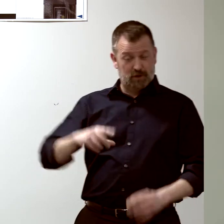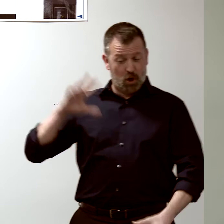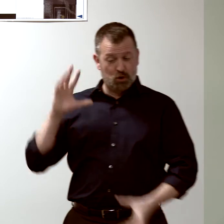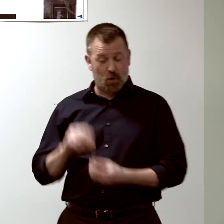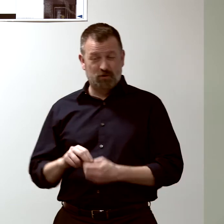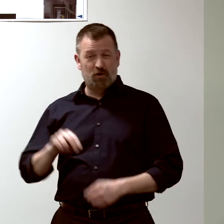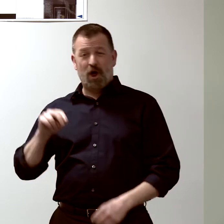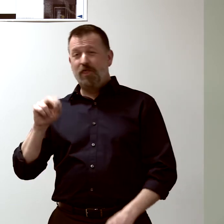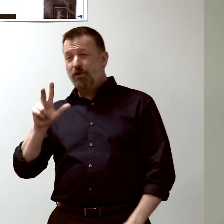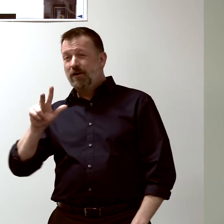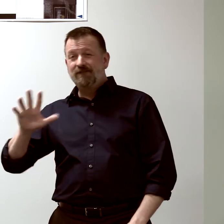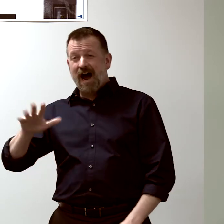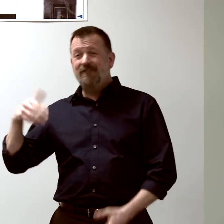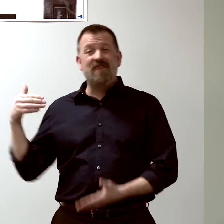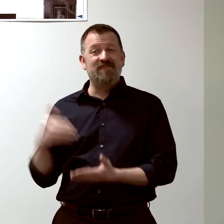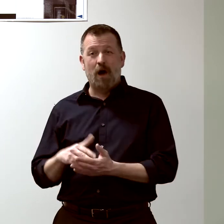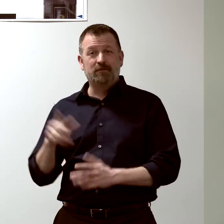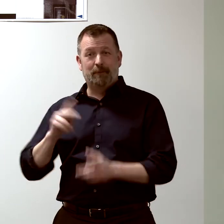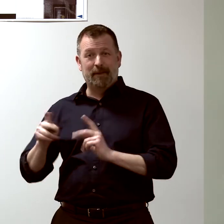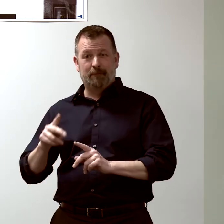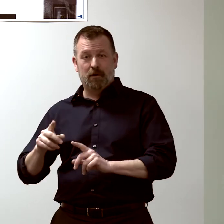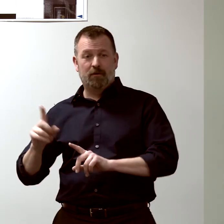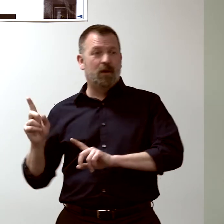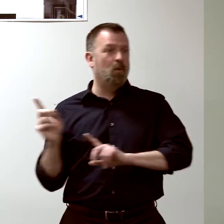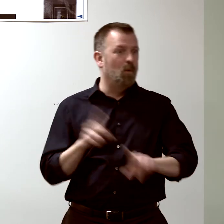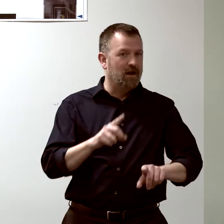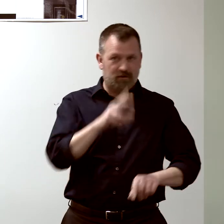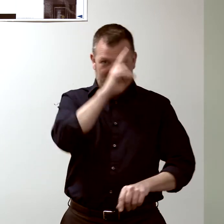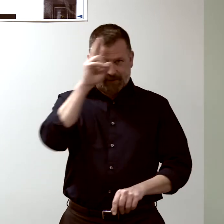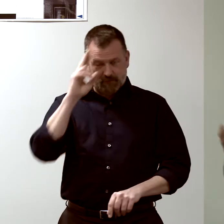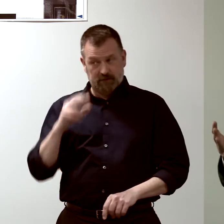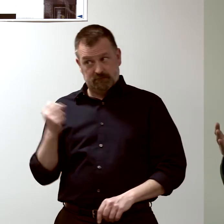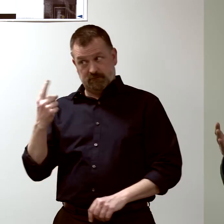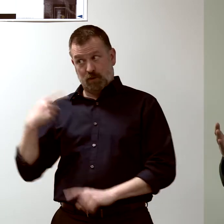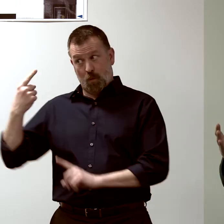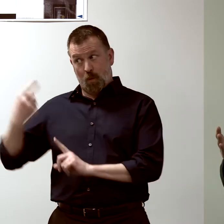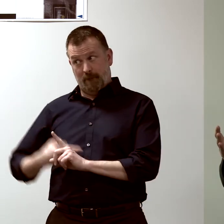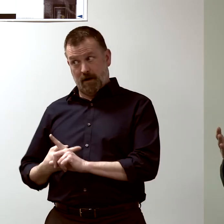out of 35,000 people that visited the hospital